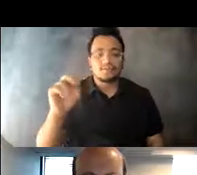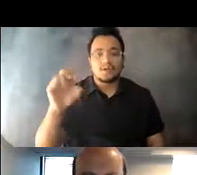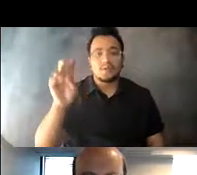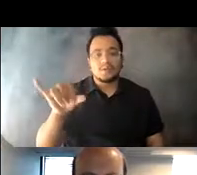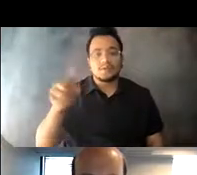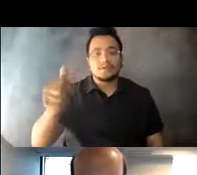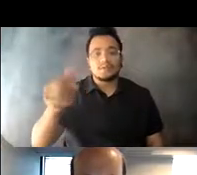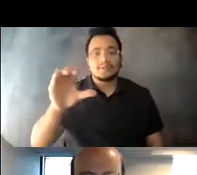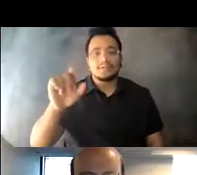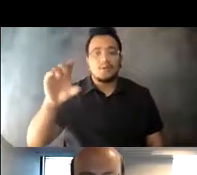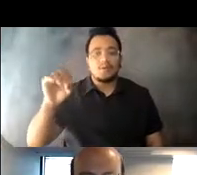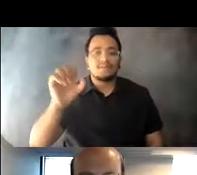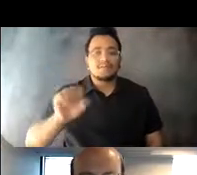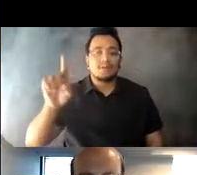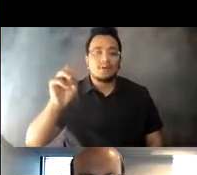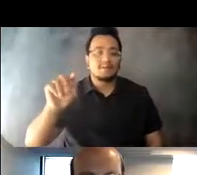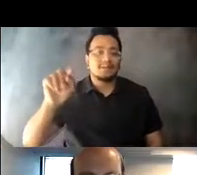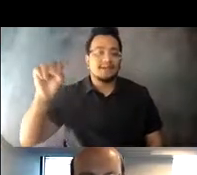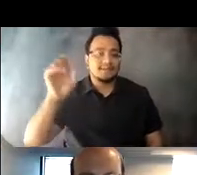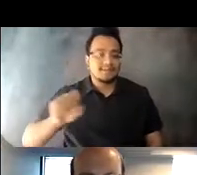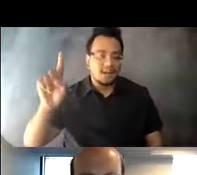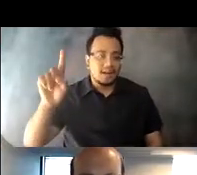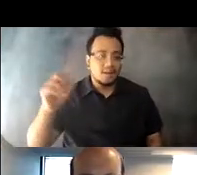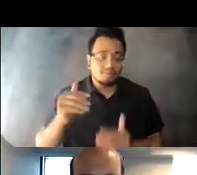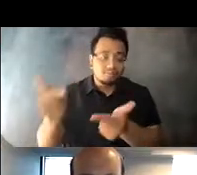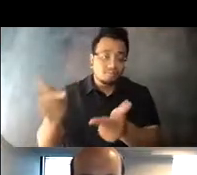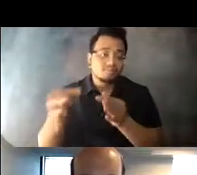14:40:40 Sharon, what can you share with us about your efforts to bring riders back?